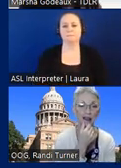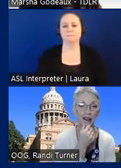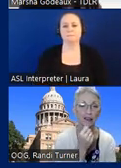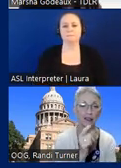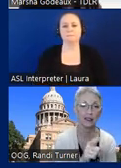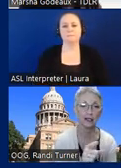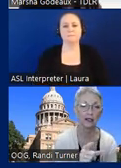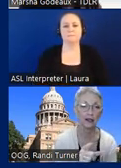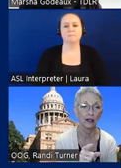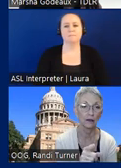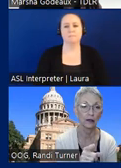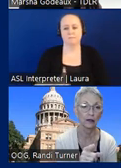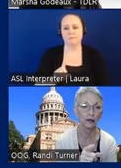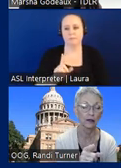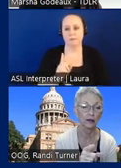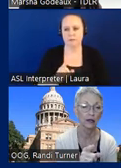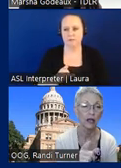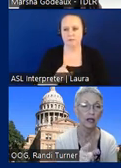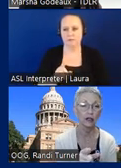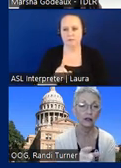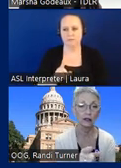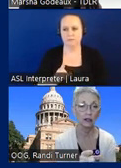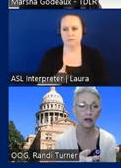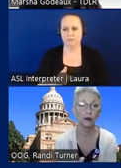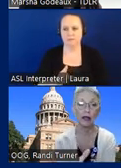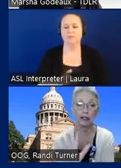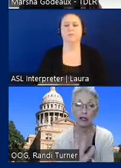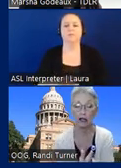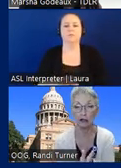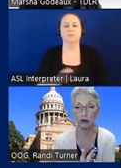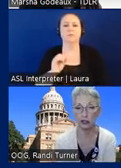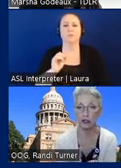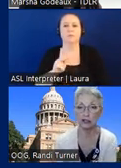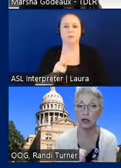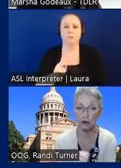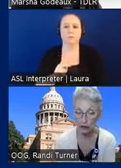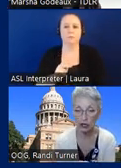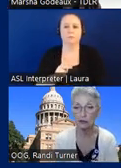Hang on just a second... could... Okay we have a question that's come from the audience,